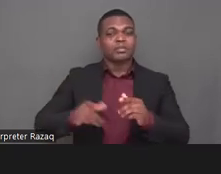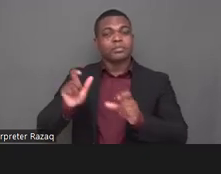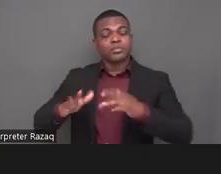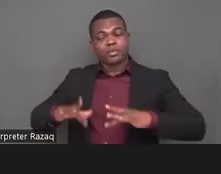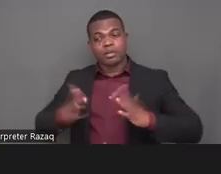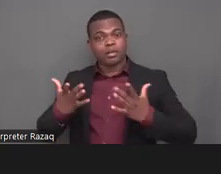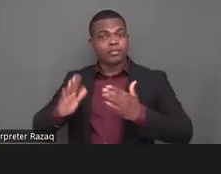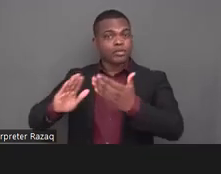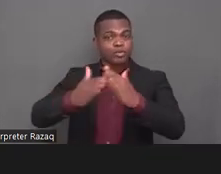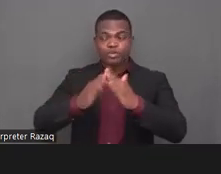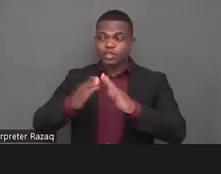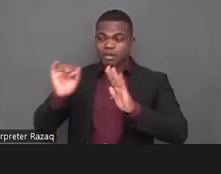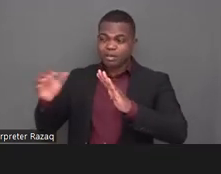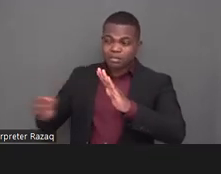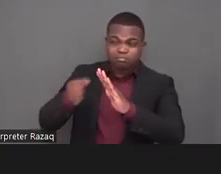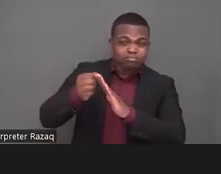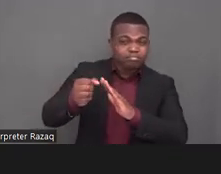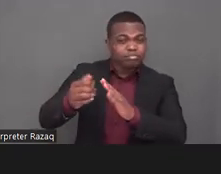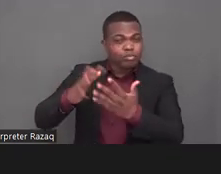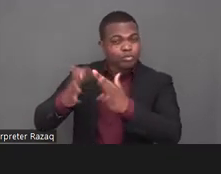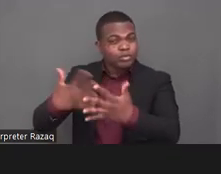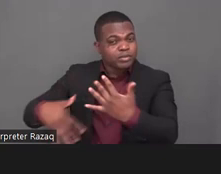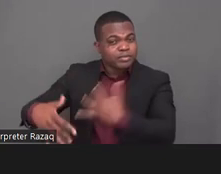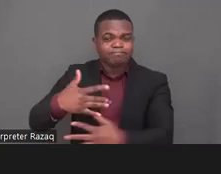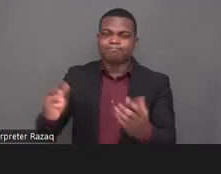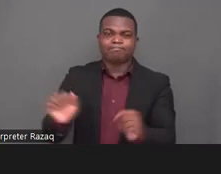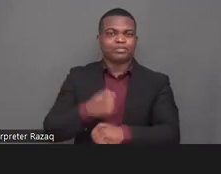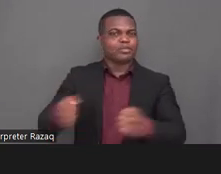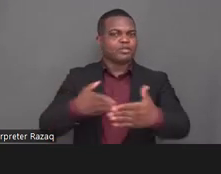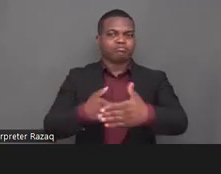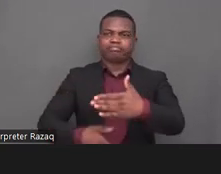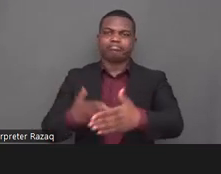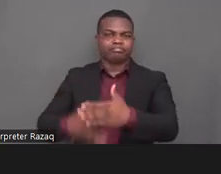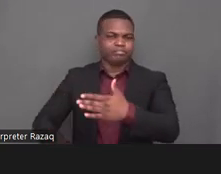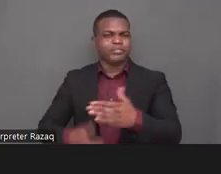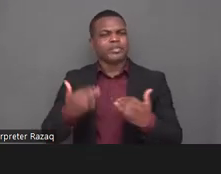guidelines is actually giving practical steps how we can move this agenda forward towards